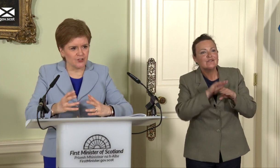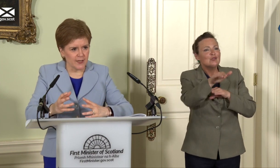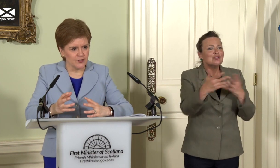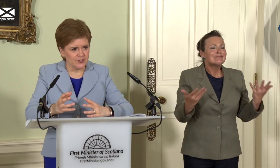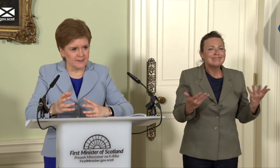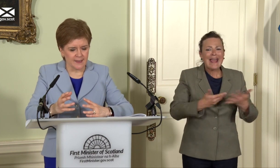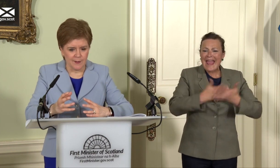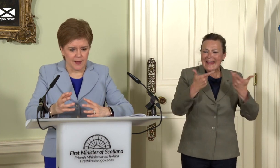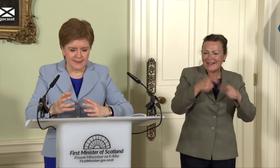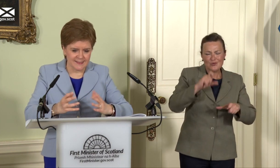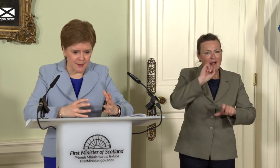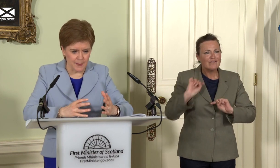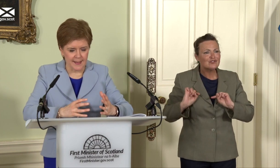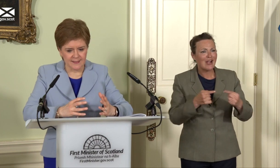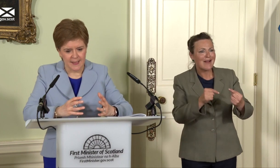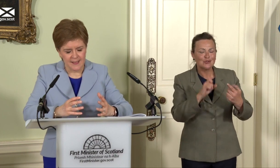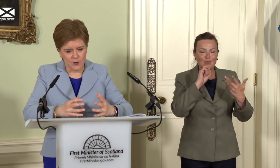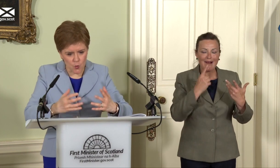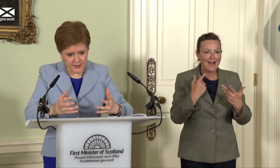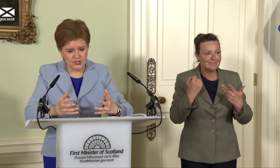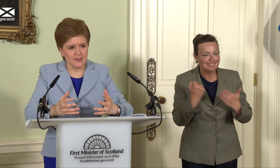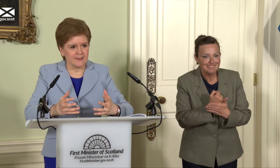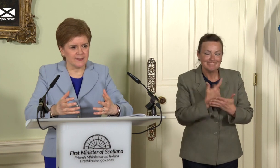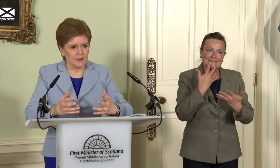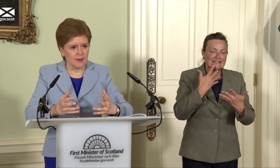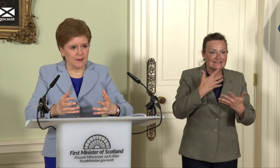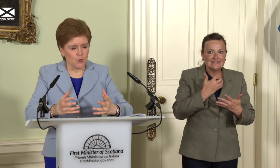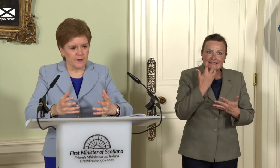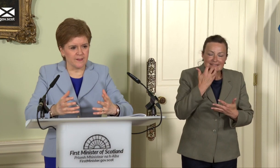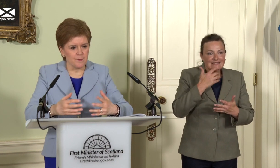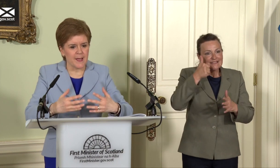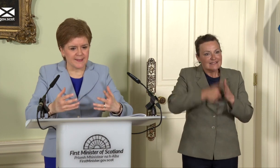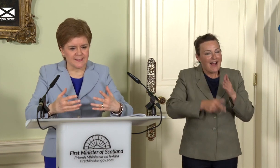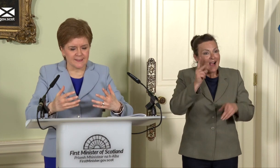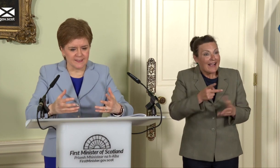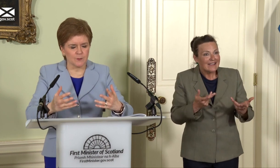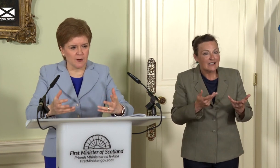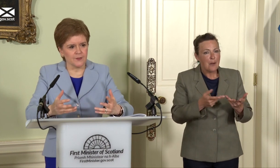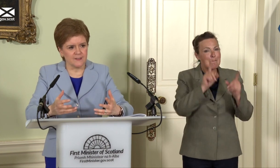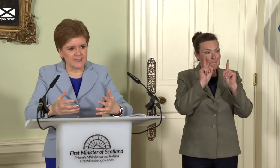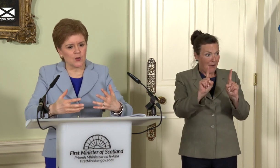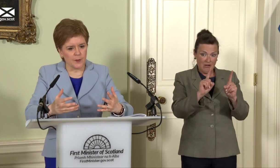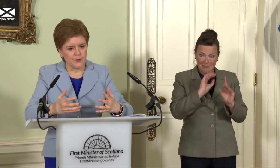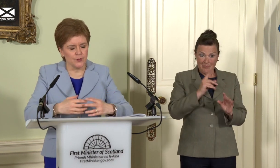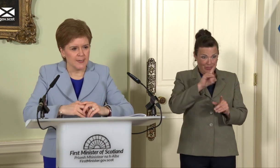challenges and setbacks. The question is what is the best system of governance to equip you